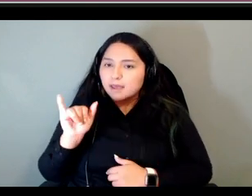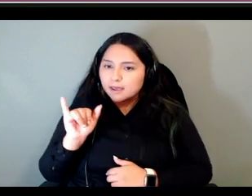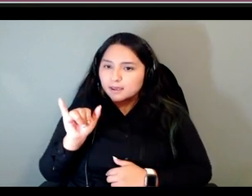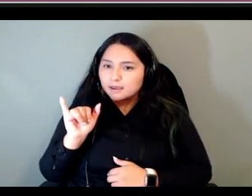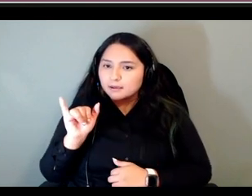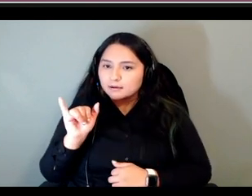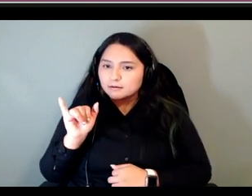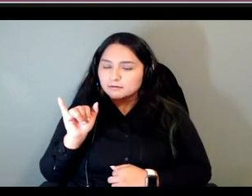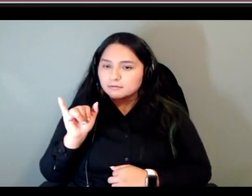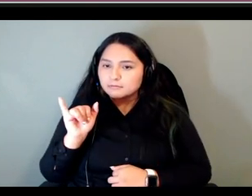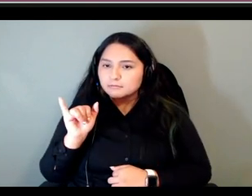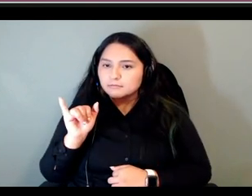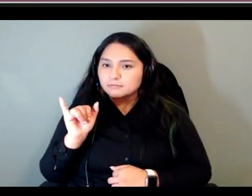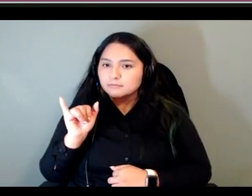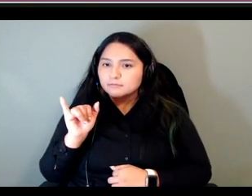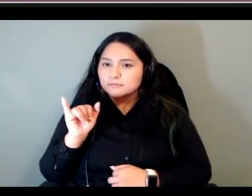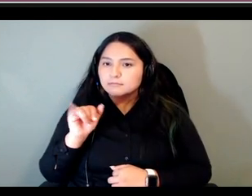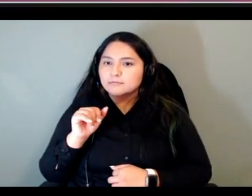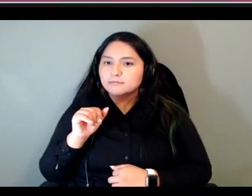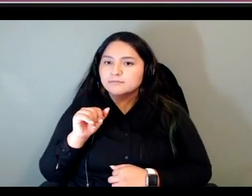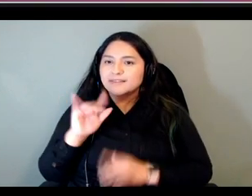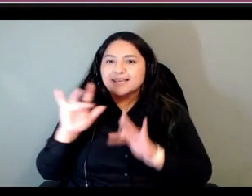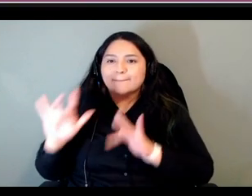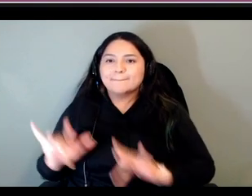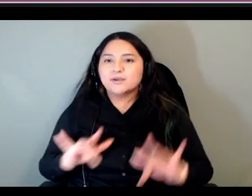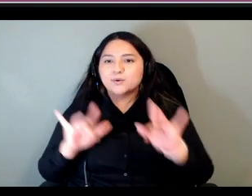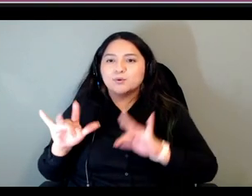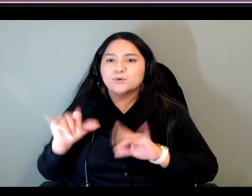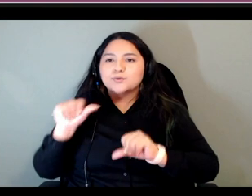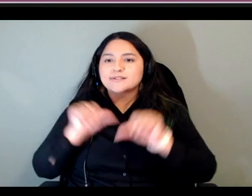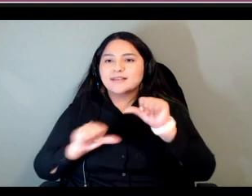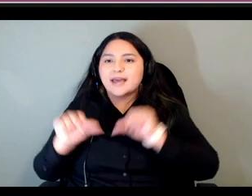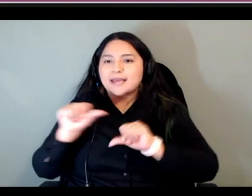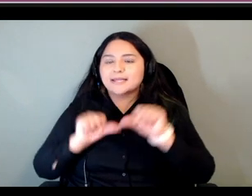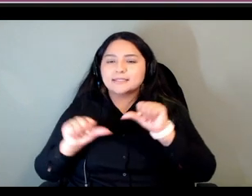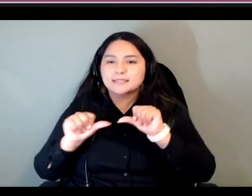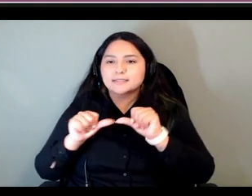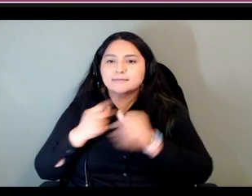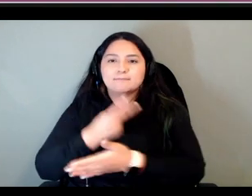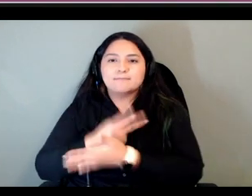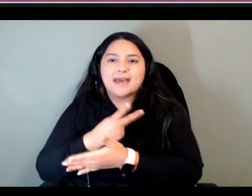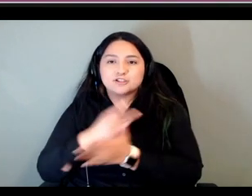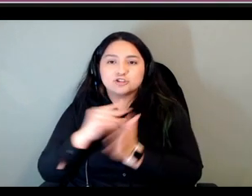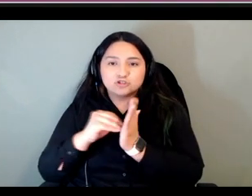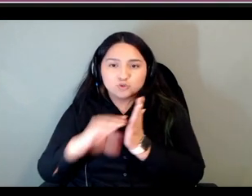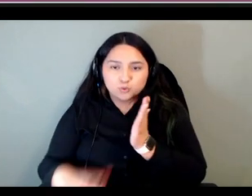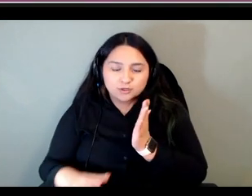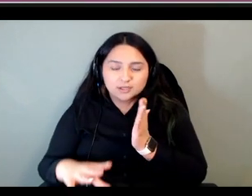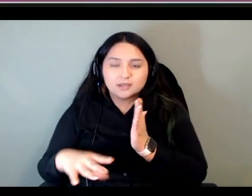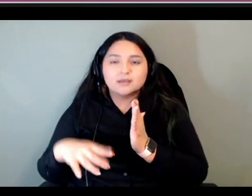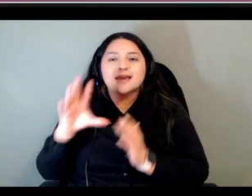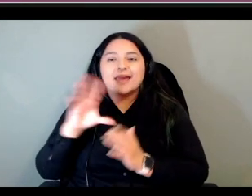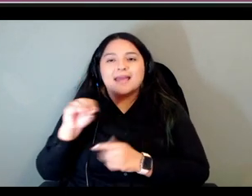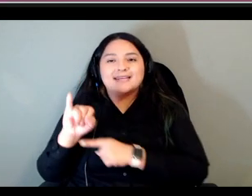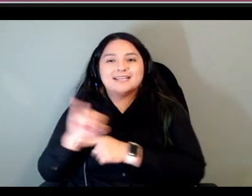computer science uh master's student and an intern an ally at the national research council